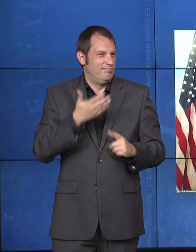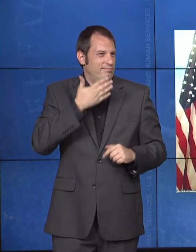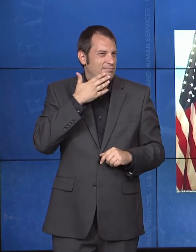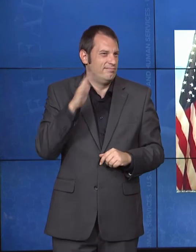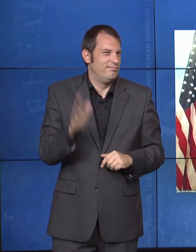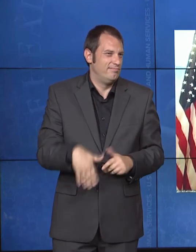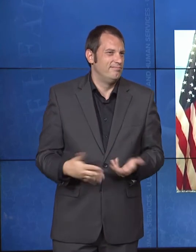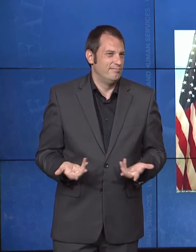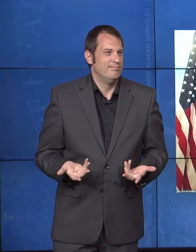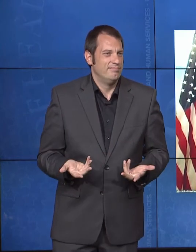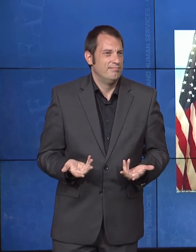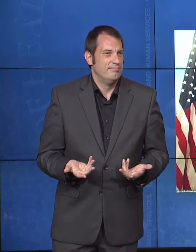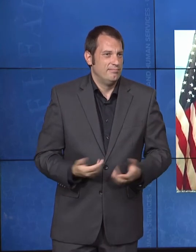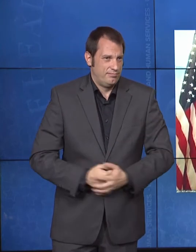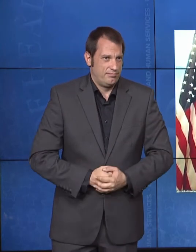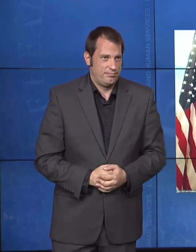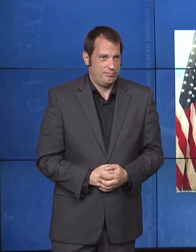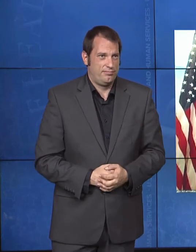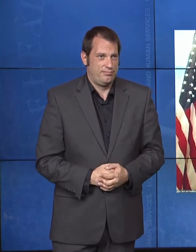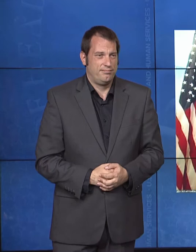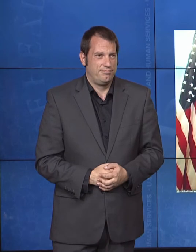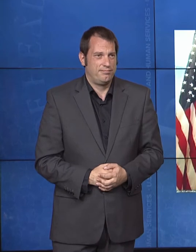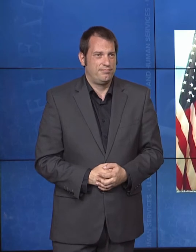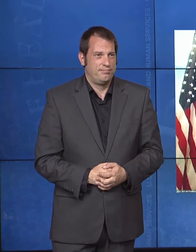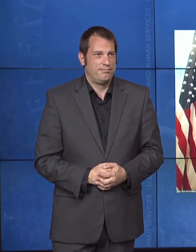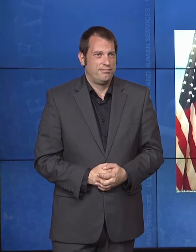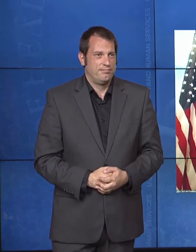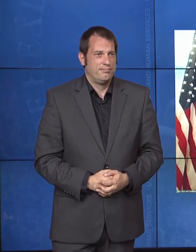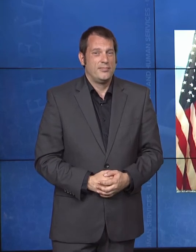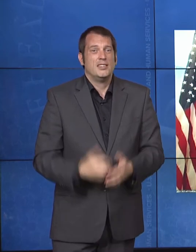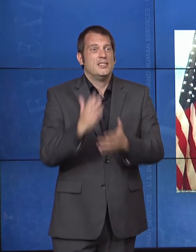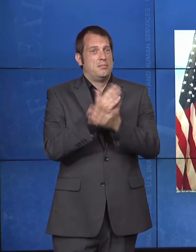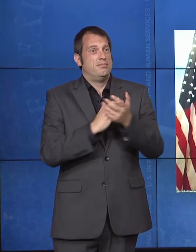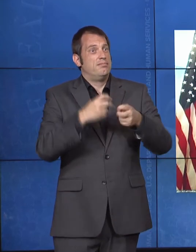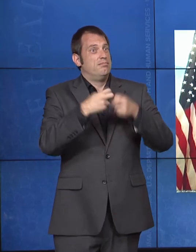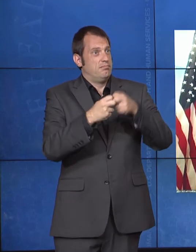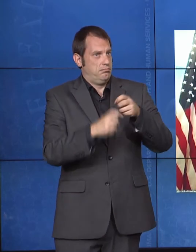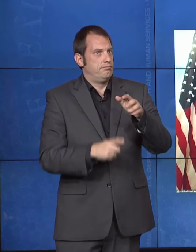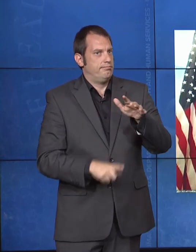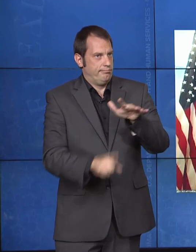at facilities that are located in some of the most rural and remote parts of our country